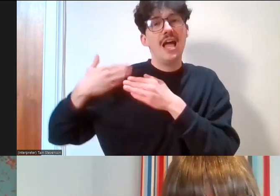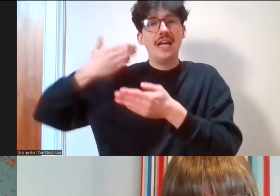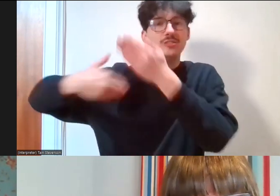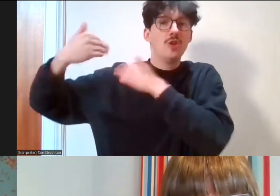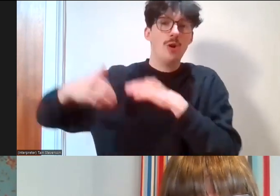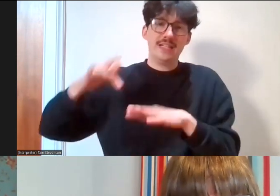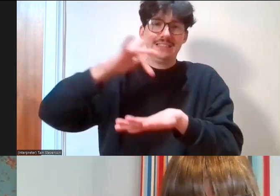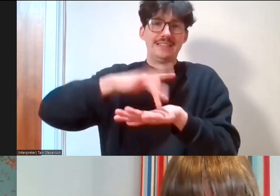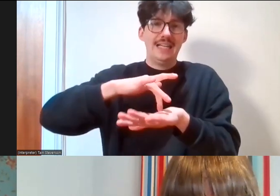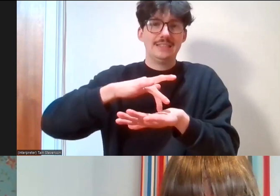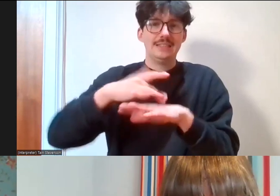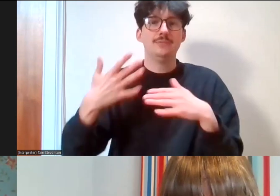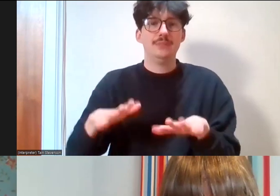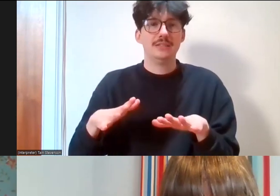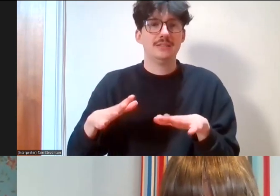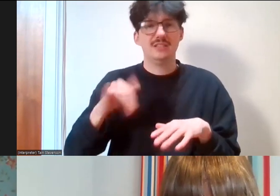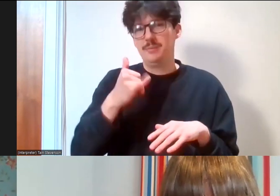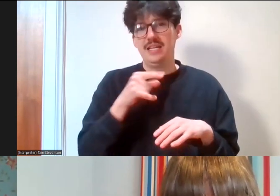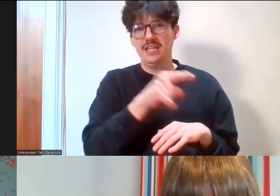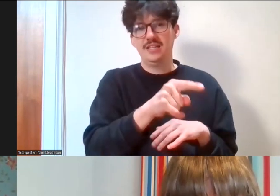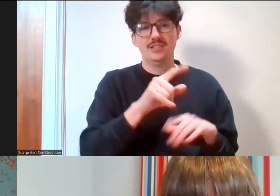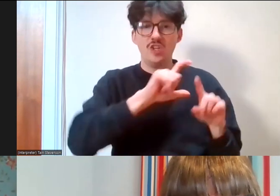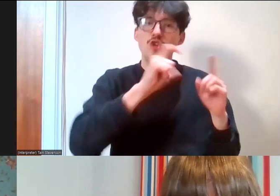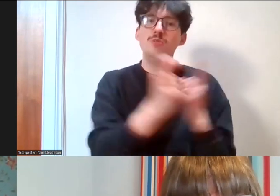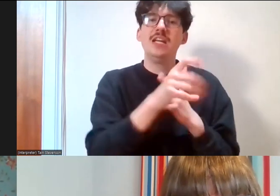where they've maybe got a bit of community space that they want to turn into the sort of like a